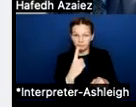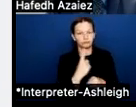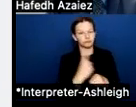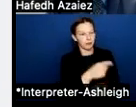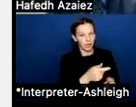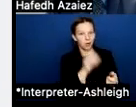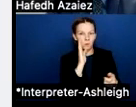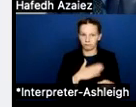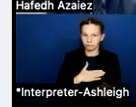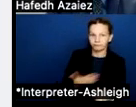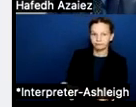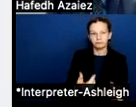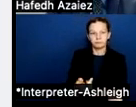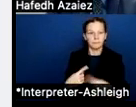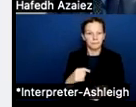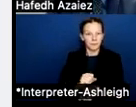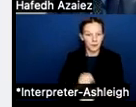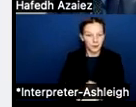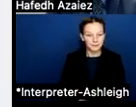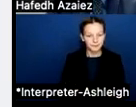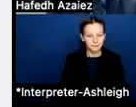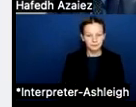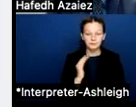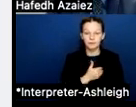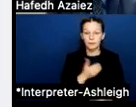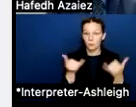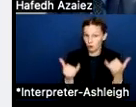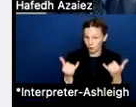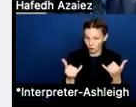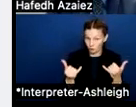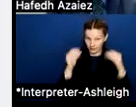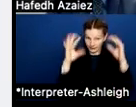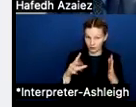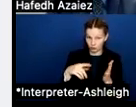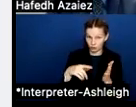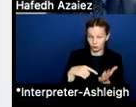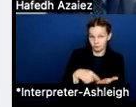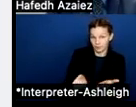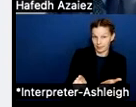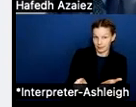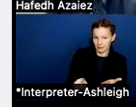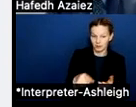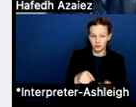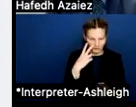this is our current teacher salary in terms of the market. And you can see how that needle has moved significantly